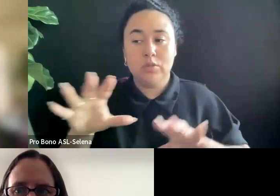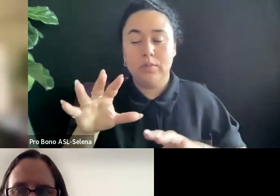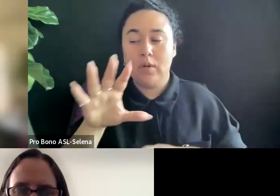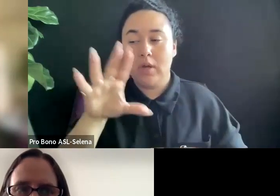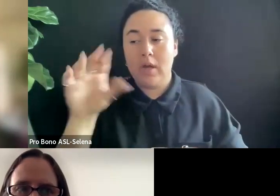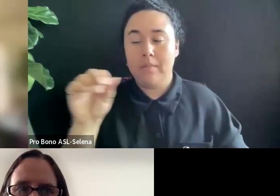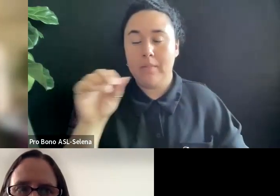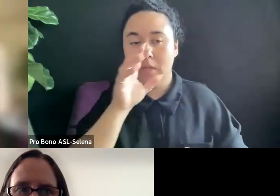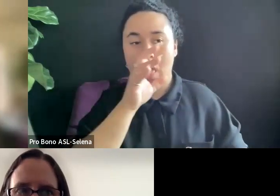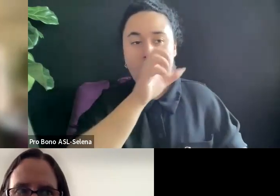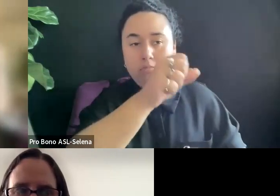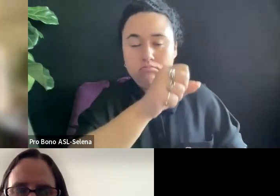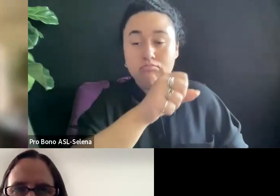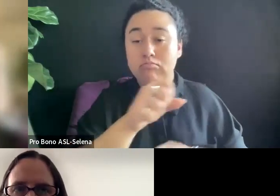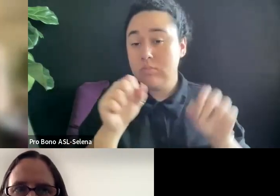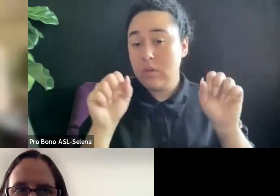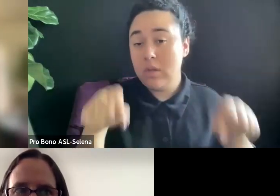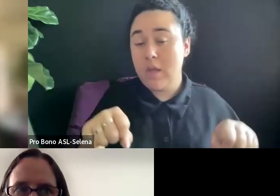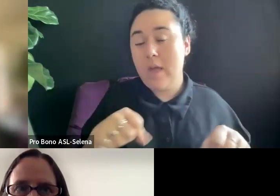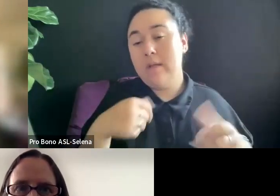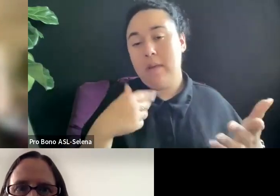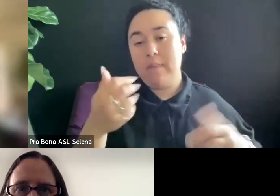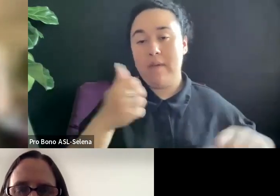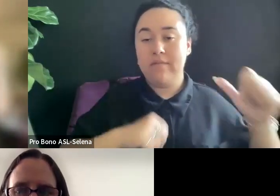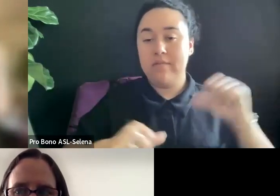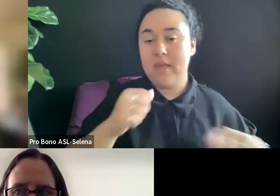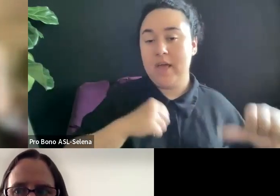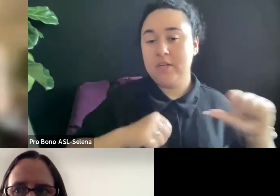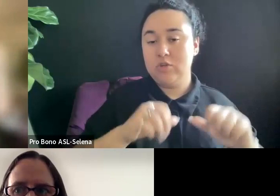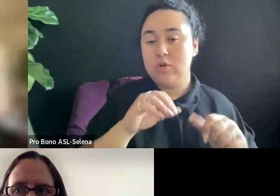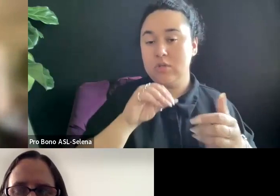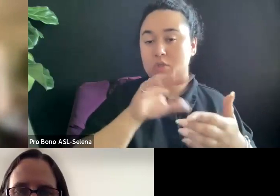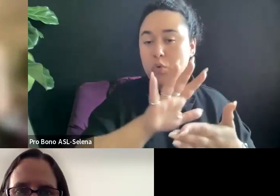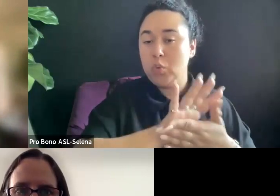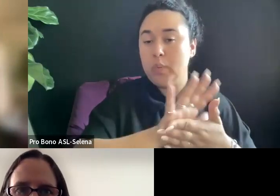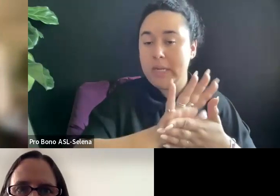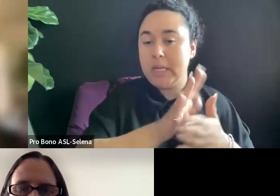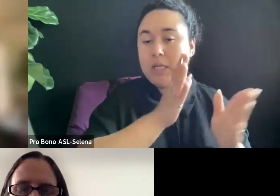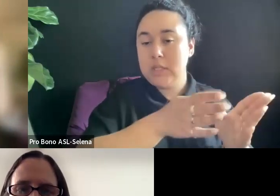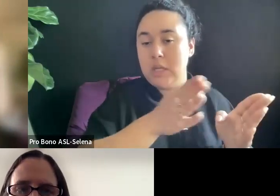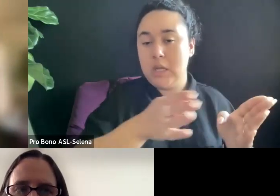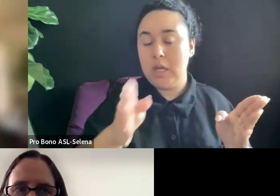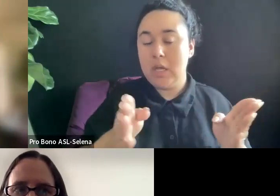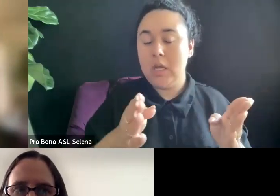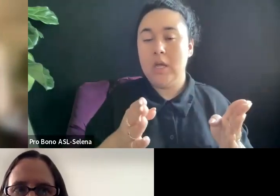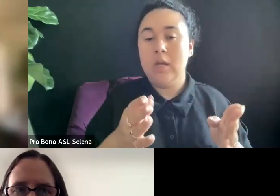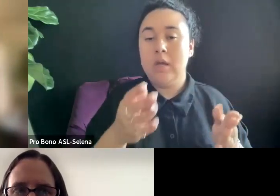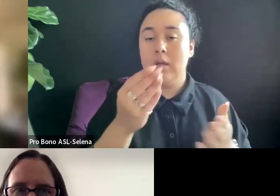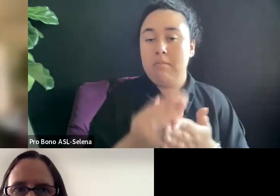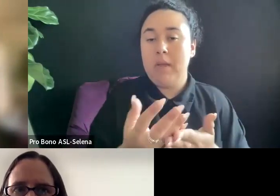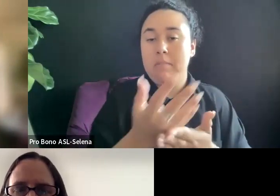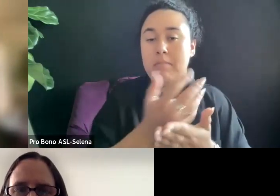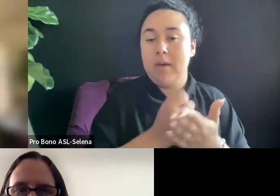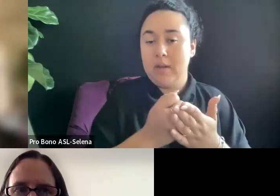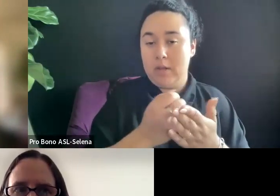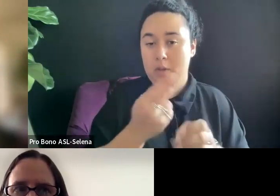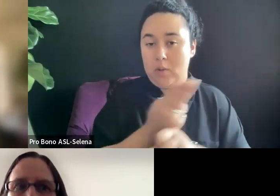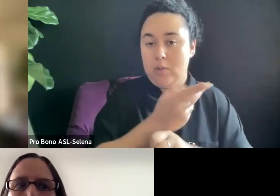MAKE SOME MONEY AND THEN USE THAT TO SEE IF THEY CAN USE THE NUMBERS TO JUSTIFY GETTING A DEAL.